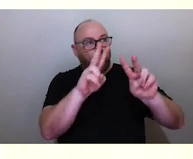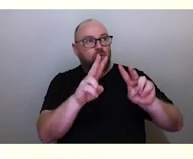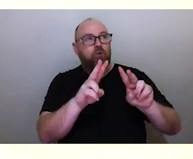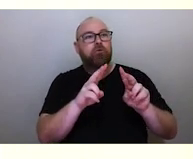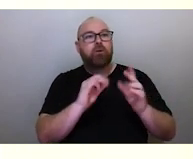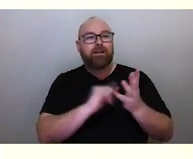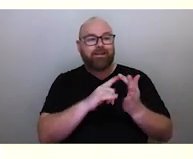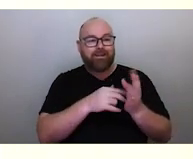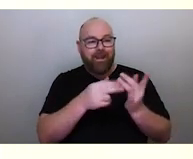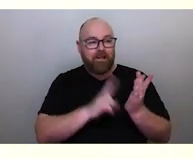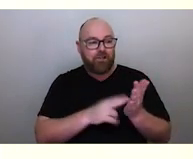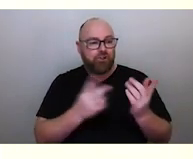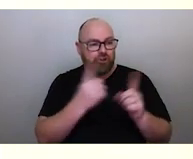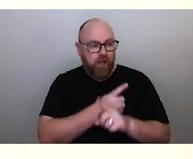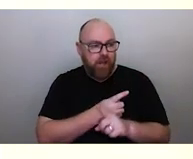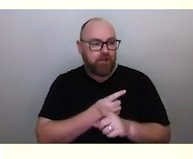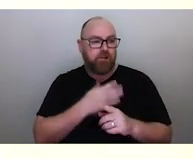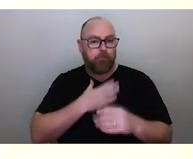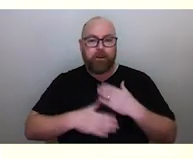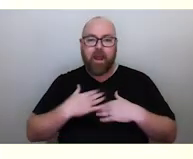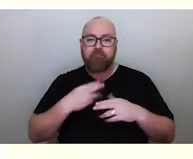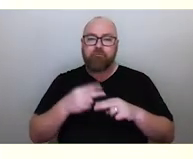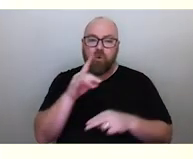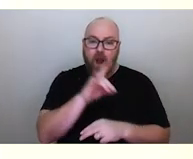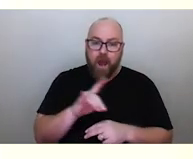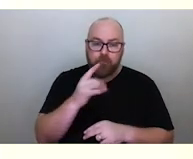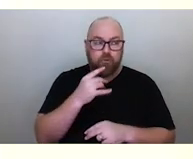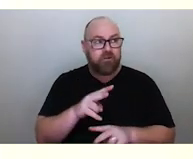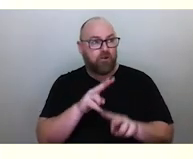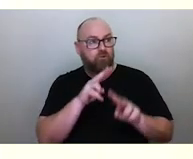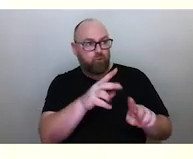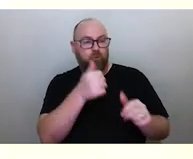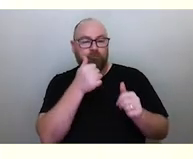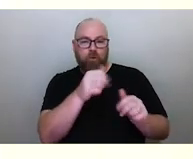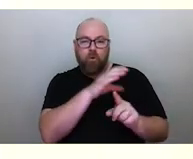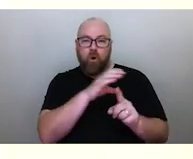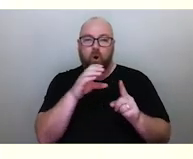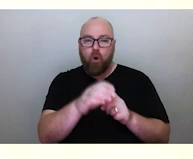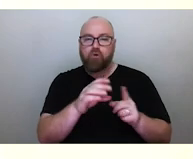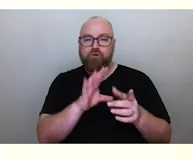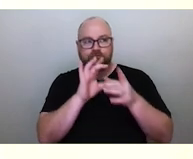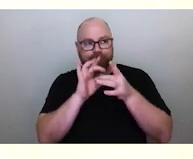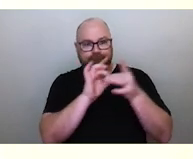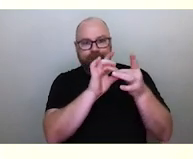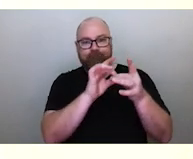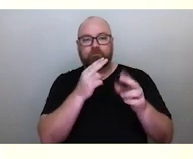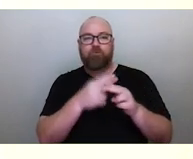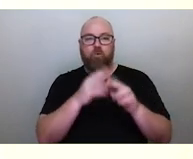behavior of plants and animals, and serve as an important cultural reference for Torres Strait Islanders.